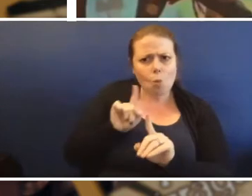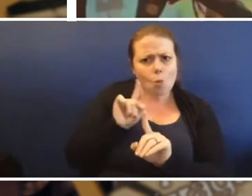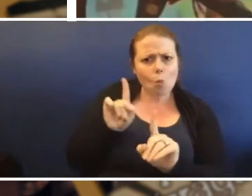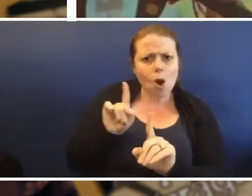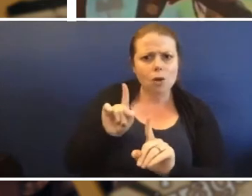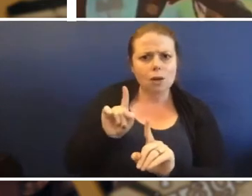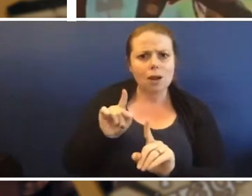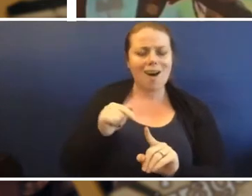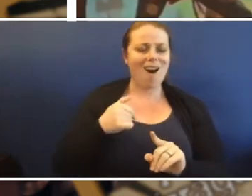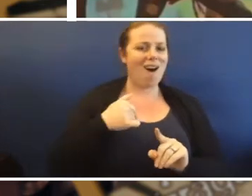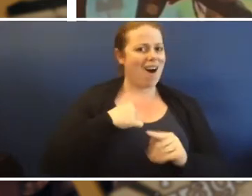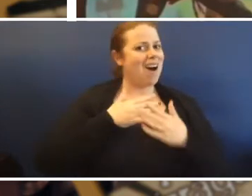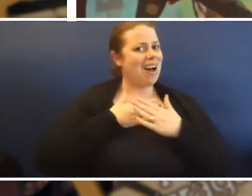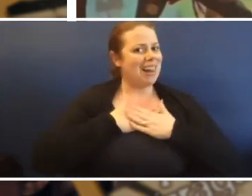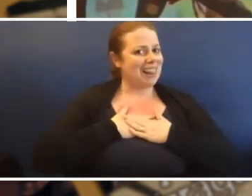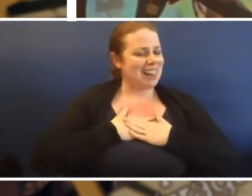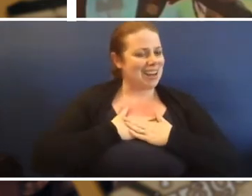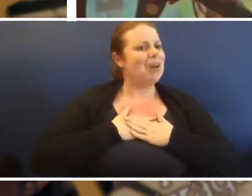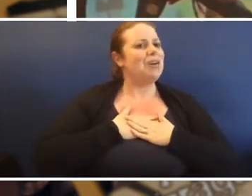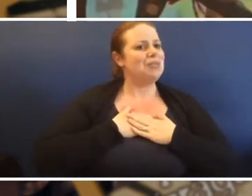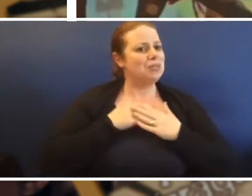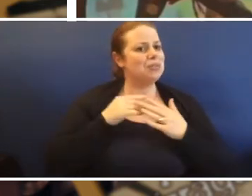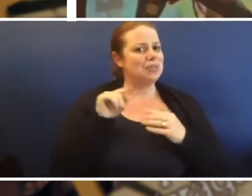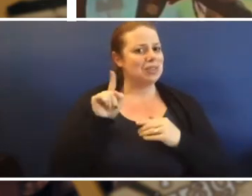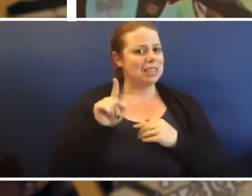and that's up to range near Cairns